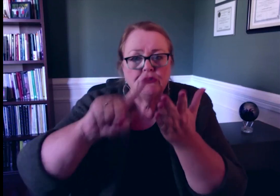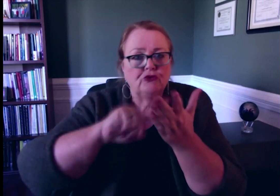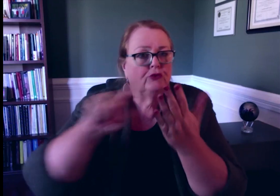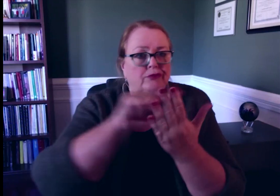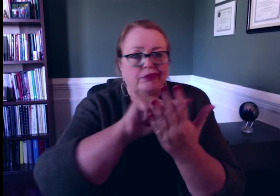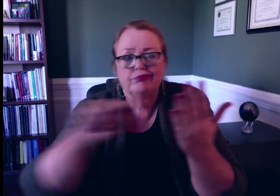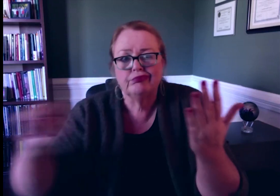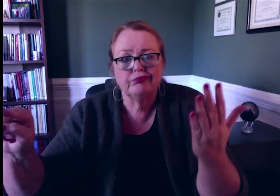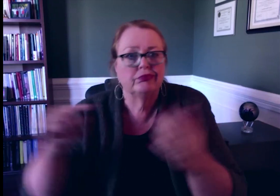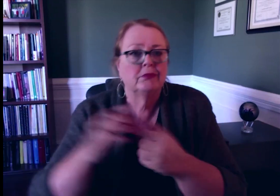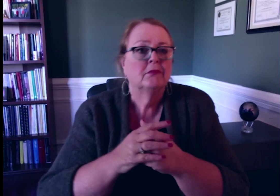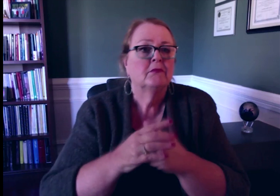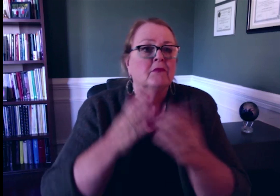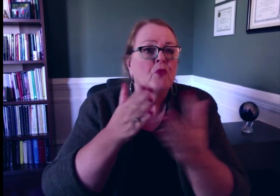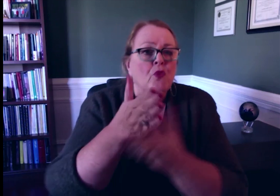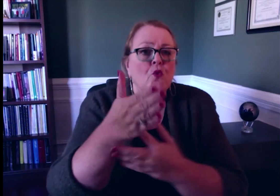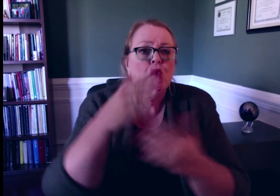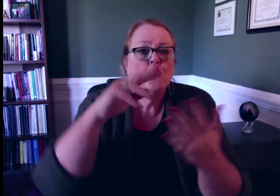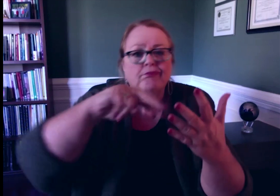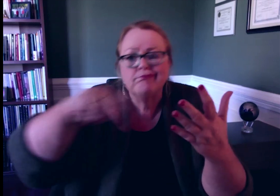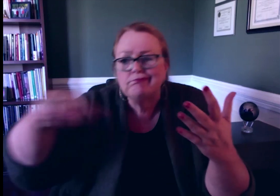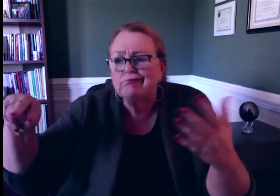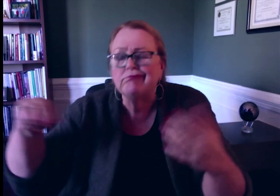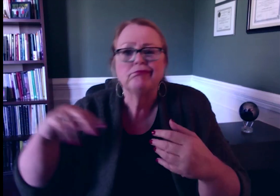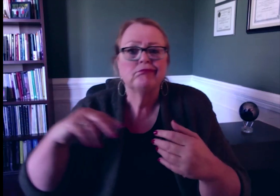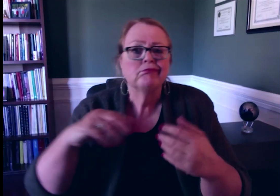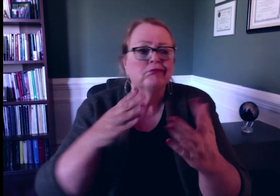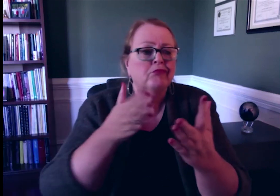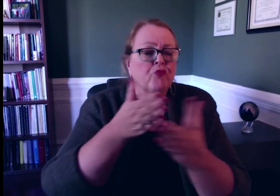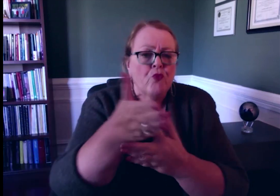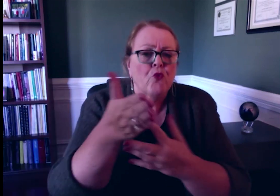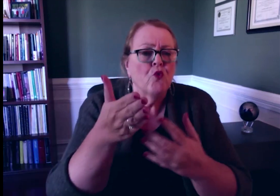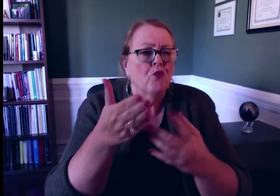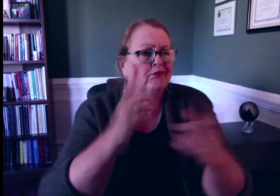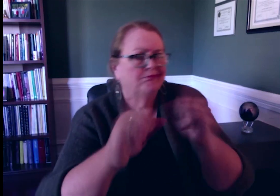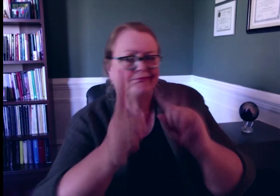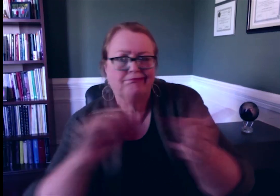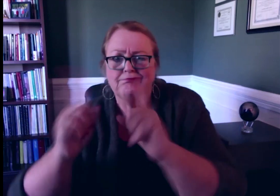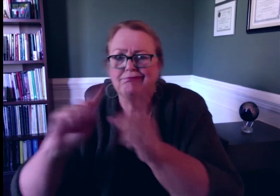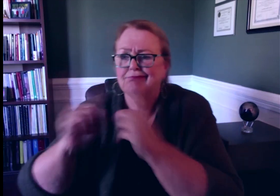amongst a number of sources, from reading files, through dialogue with various experts,